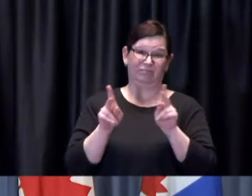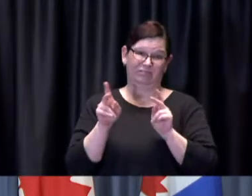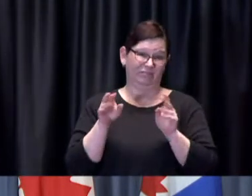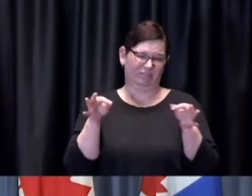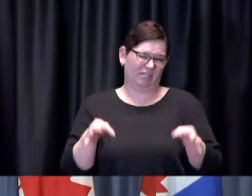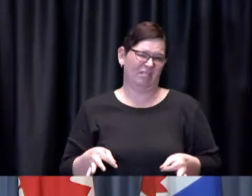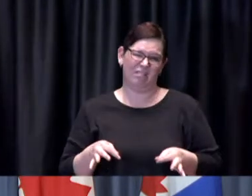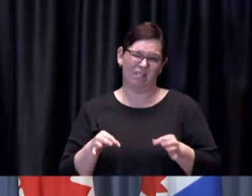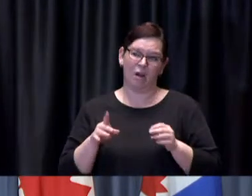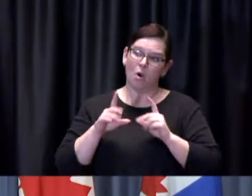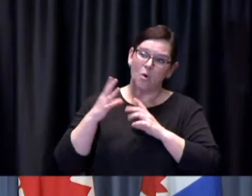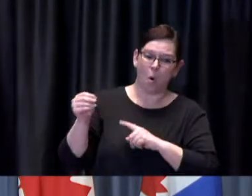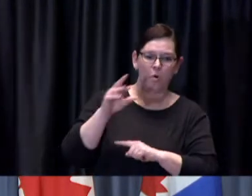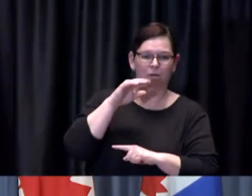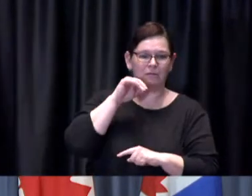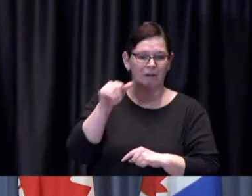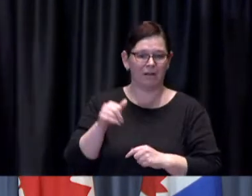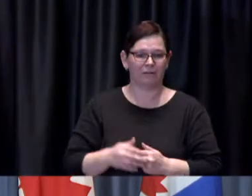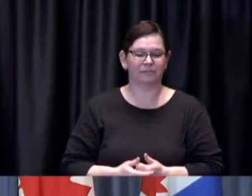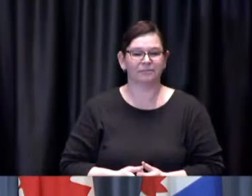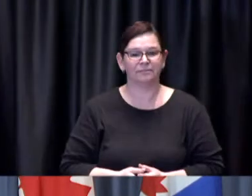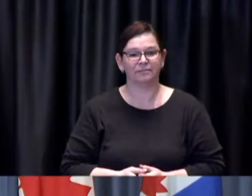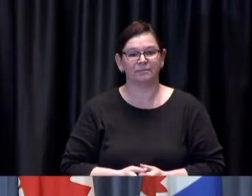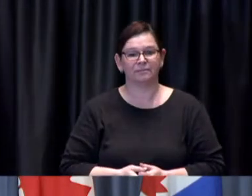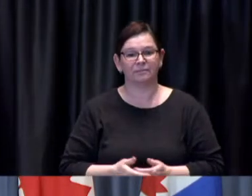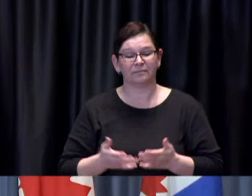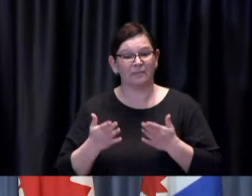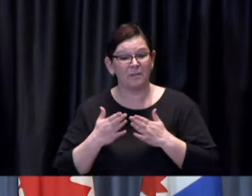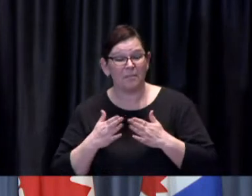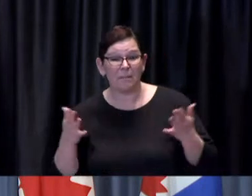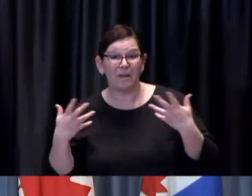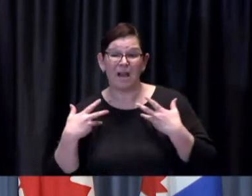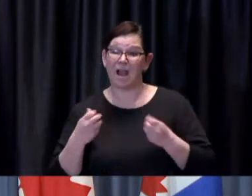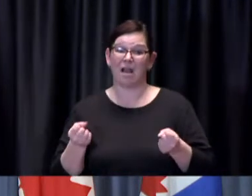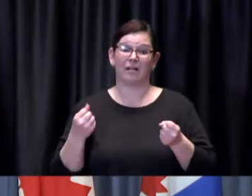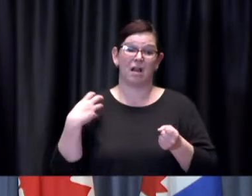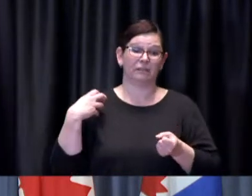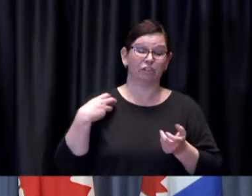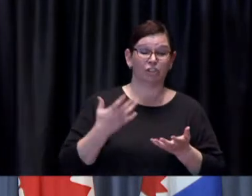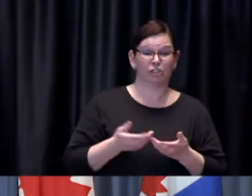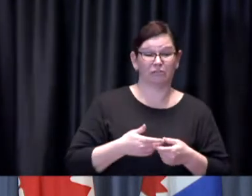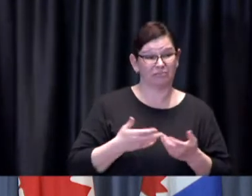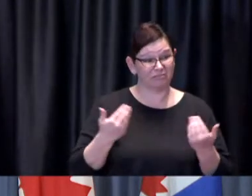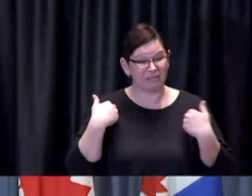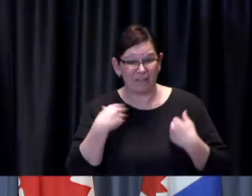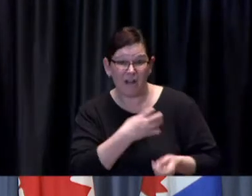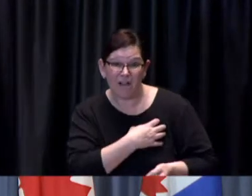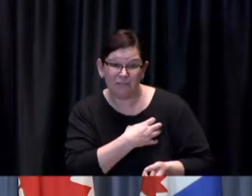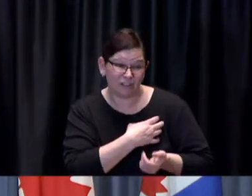Public Health bylaw and uh inspectors and they are working with uh restaurateurs